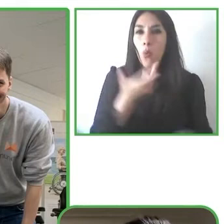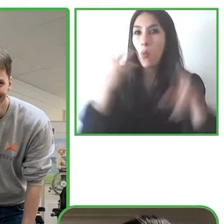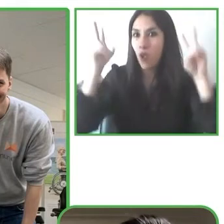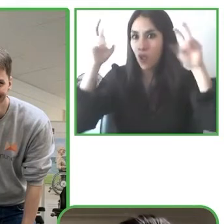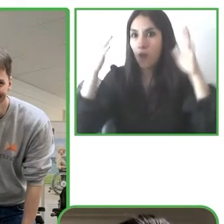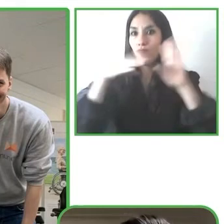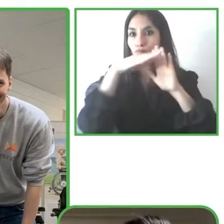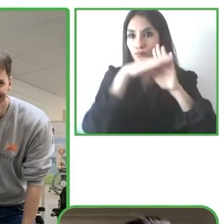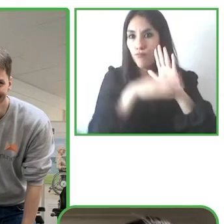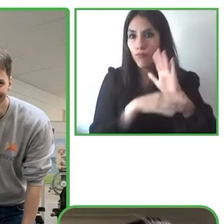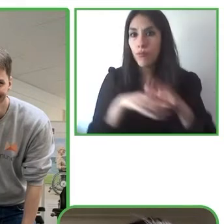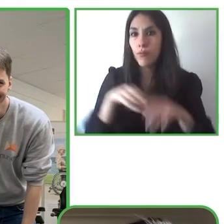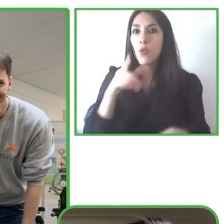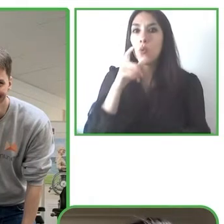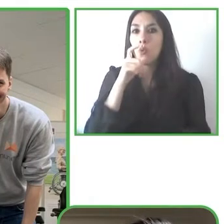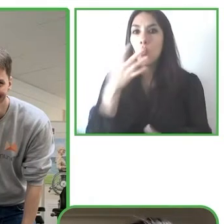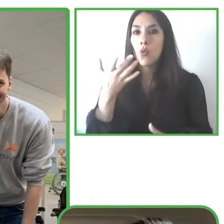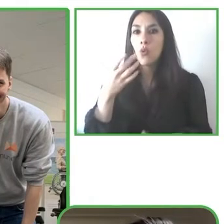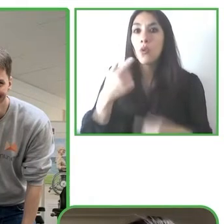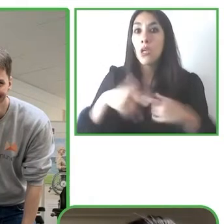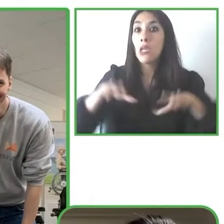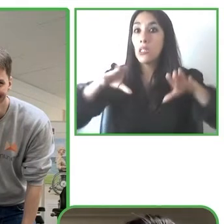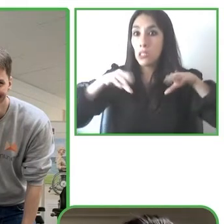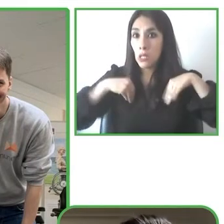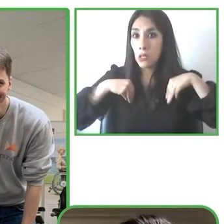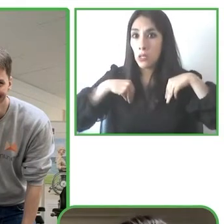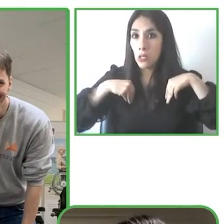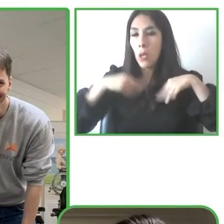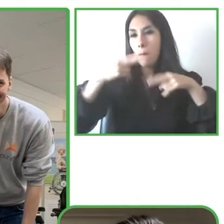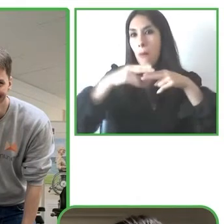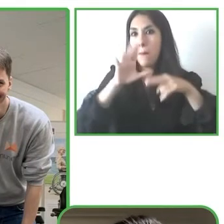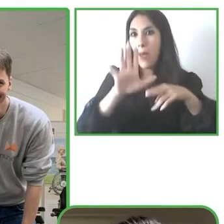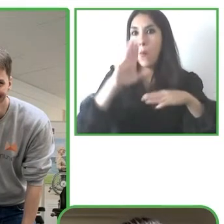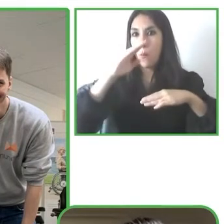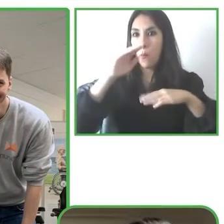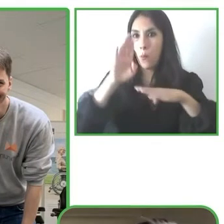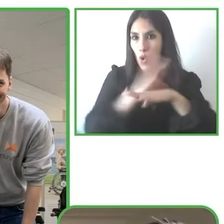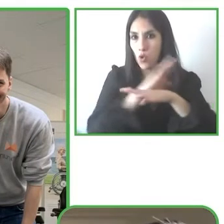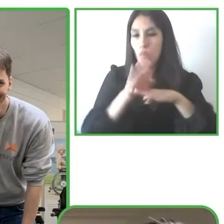hopefully also to Latinamerica. We're very proud also for our team so we're